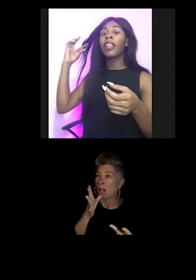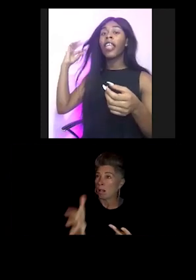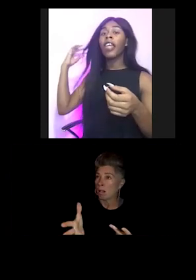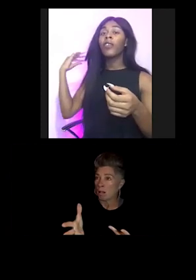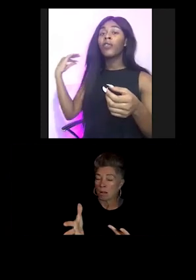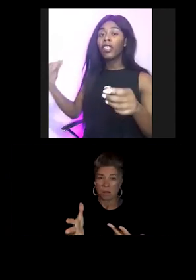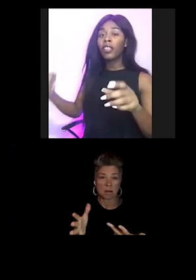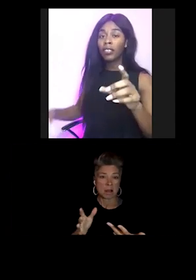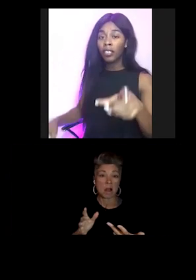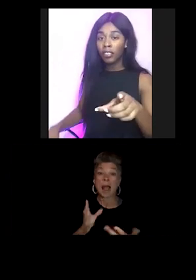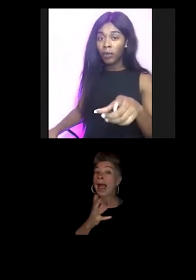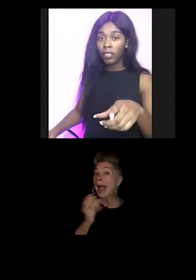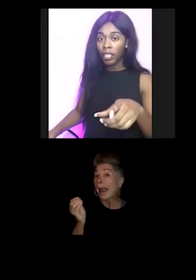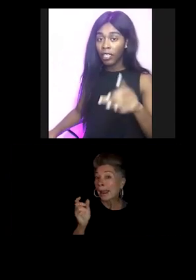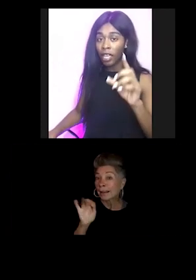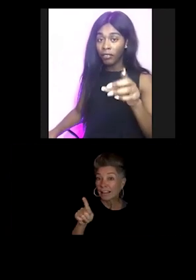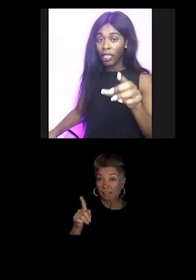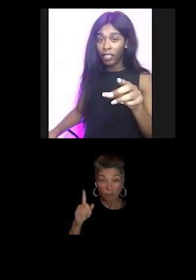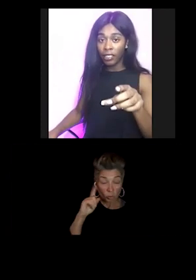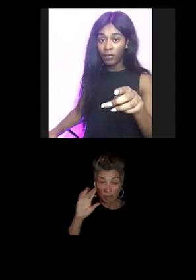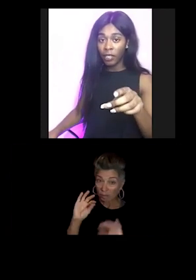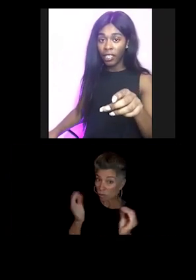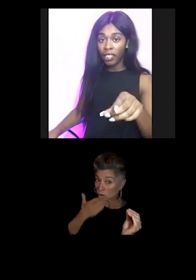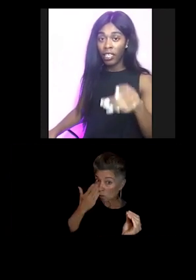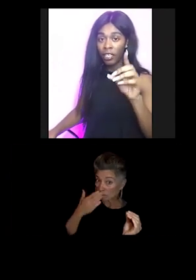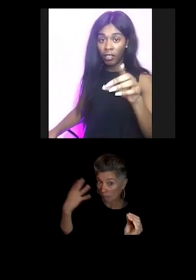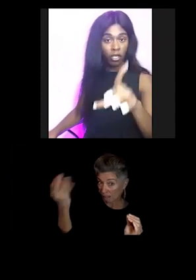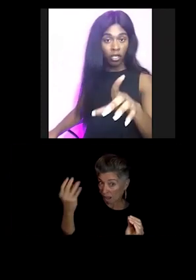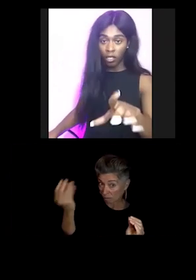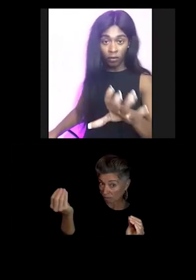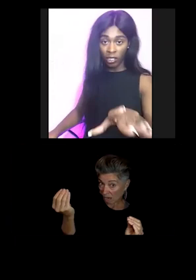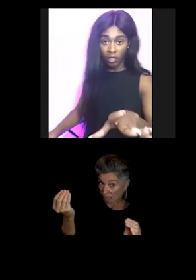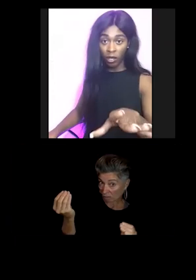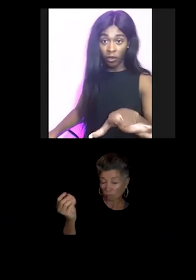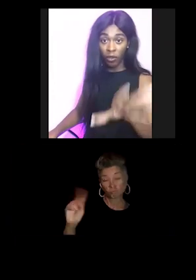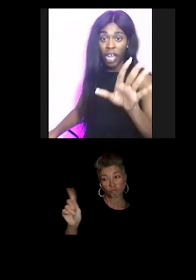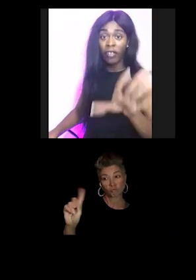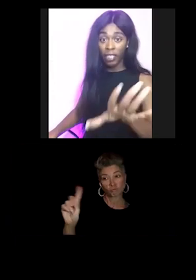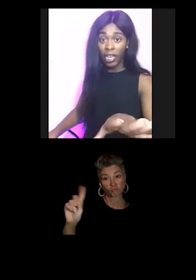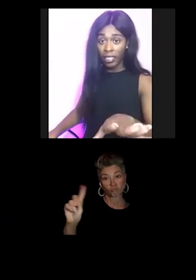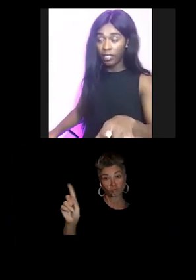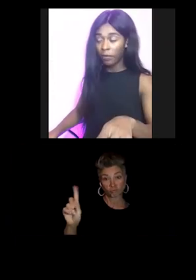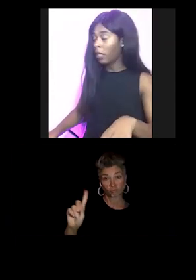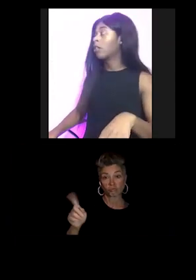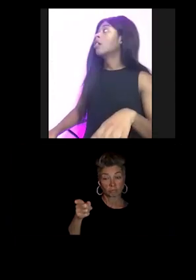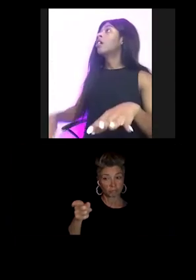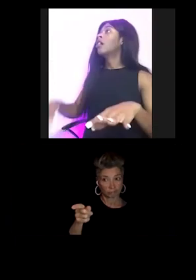And if you think there's no smell and that outside doesn't smell like anything something's wrong with you outside has a smell.